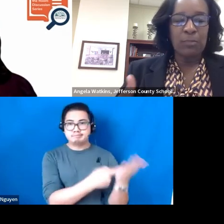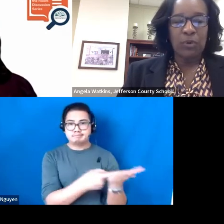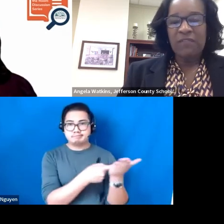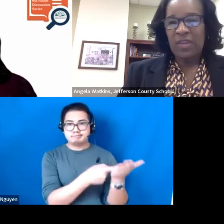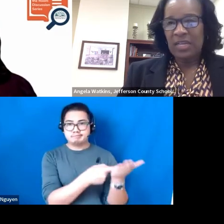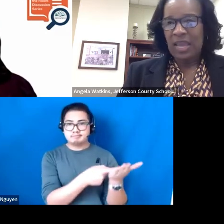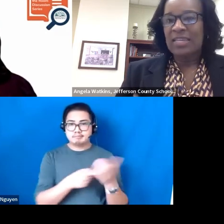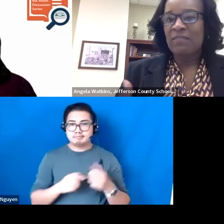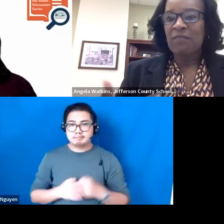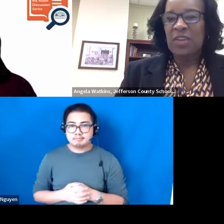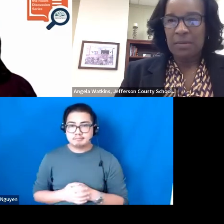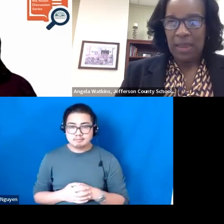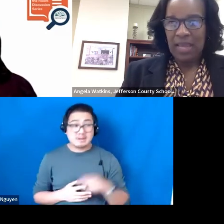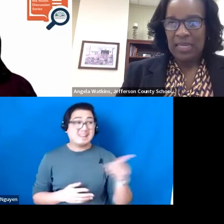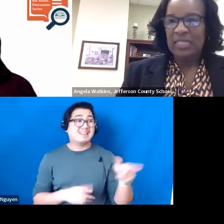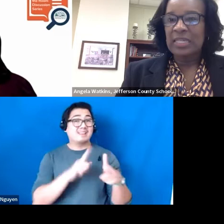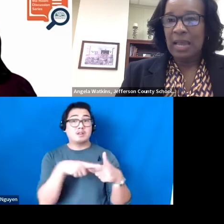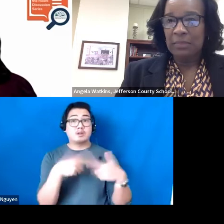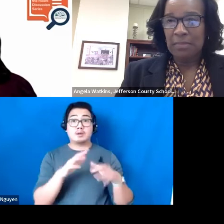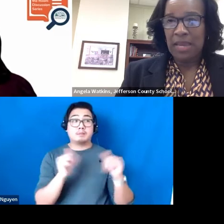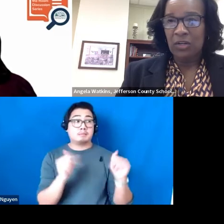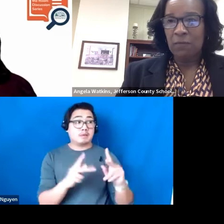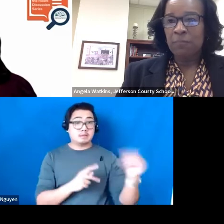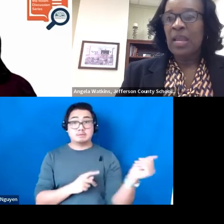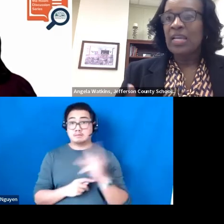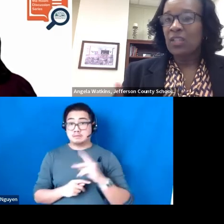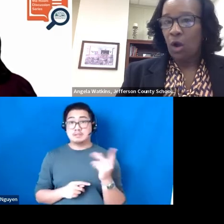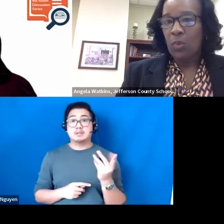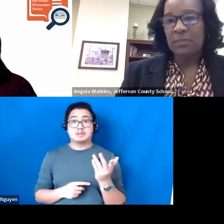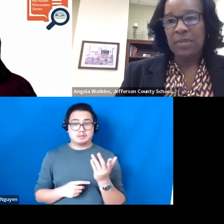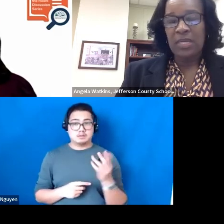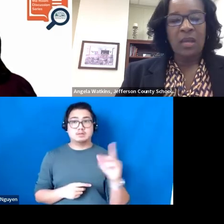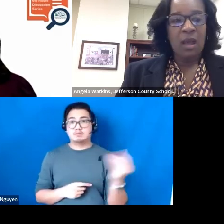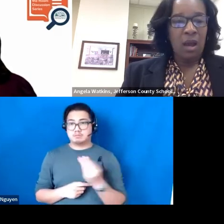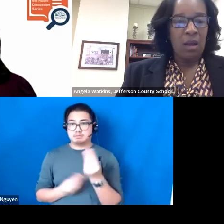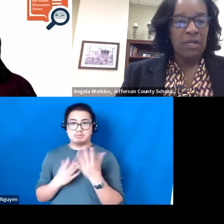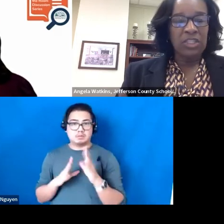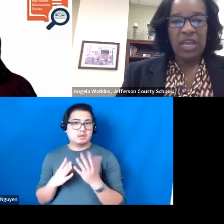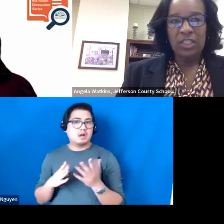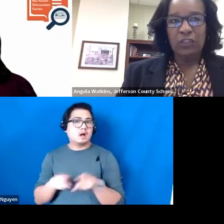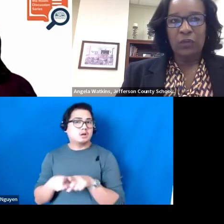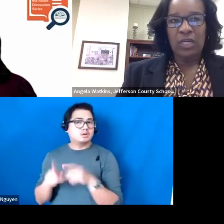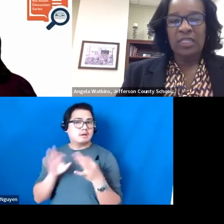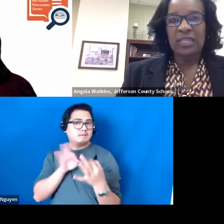Debriefing and giving feedback in a timely manner, has always been a challenge for us.